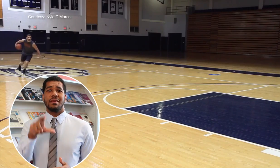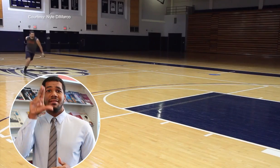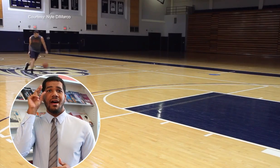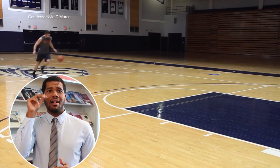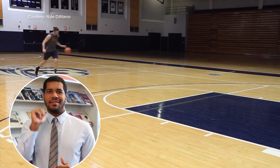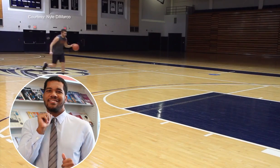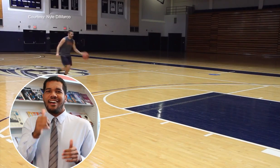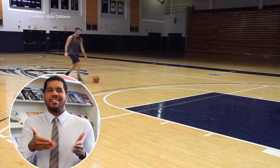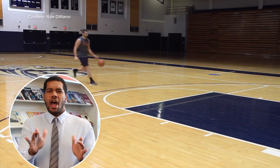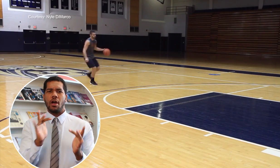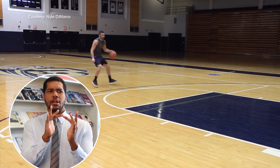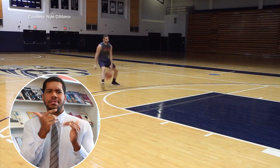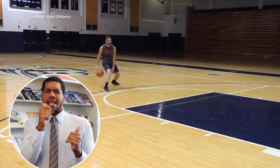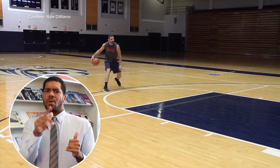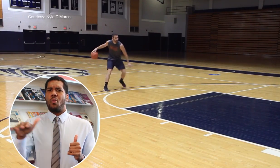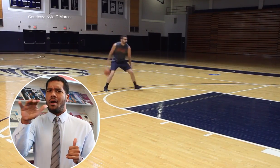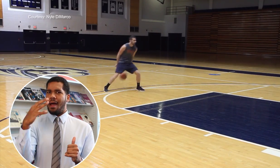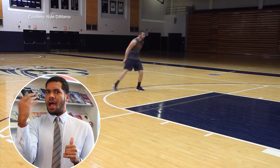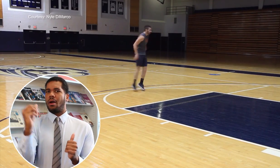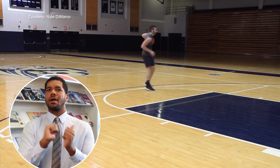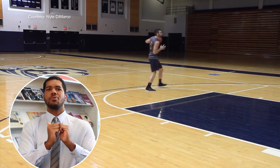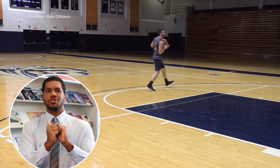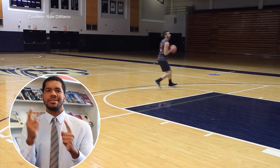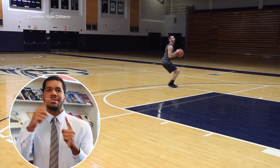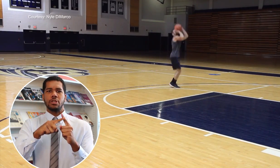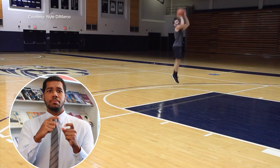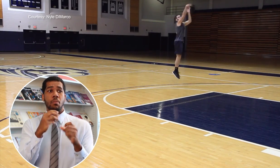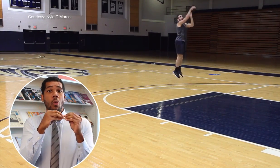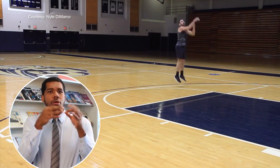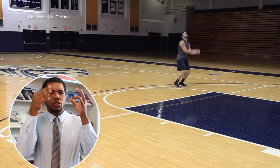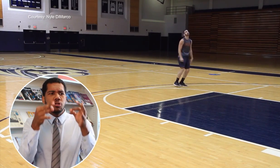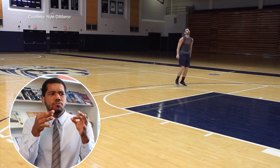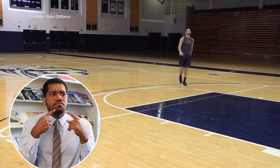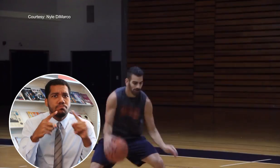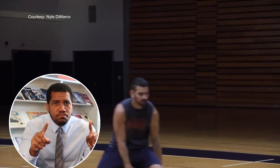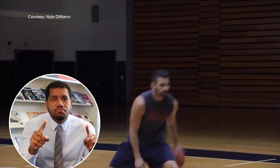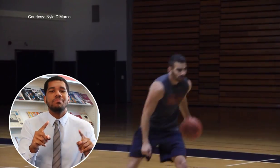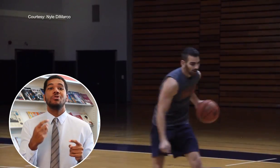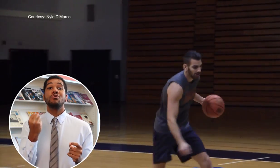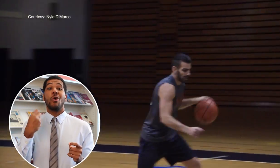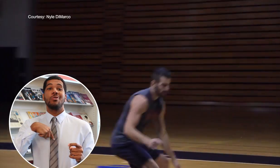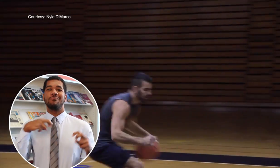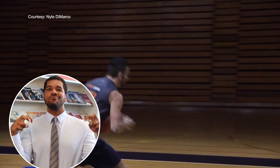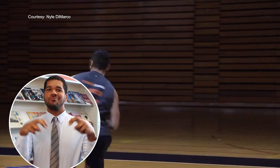Nyle is not allowed to contact anyone outside of the competition until more decisions are made.